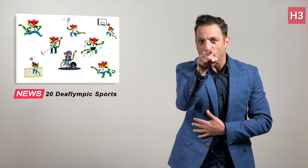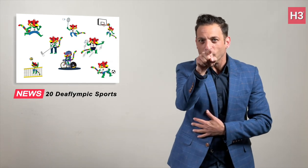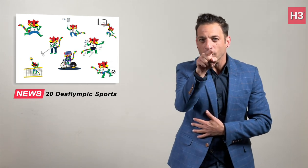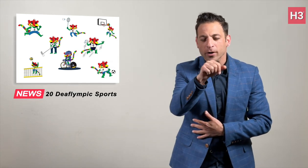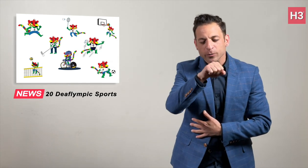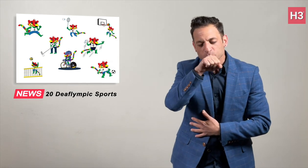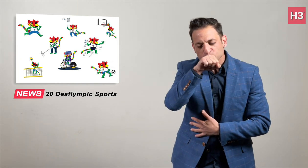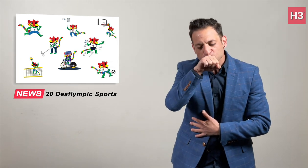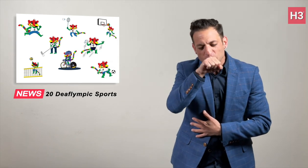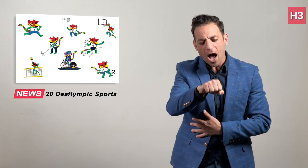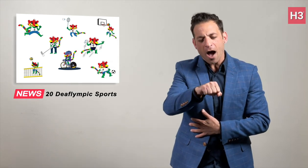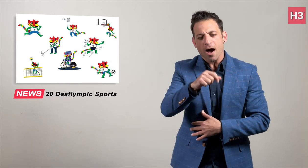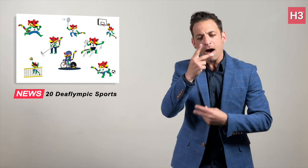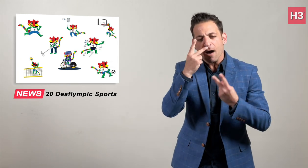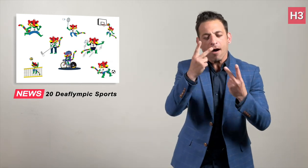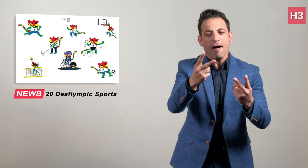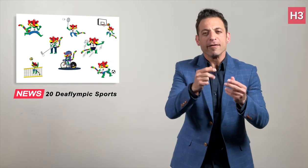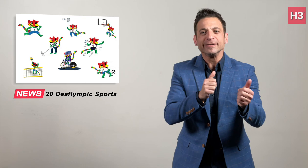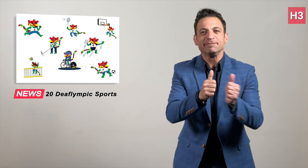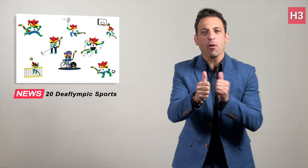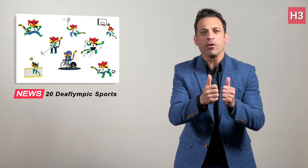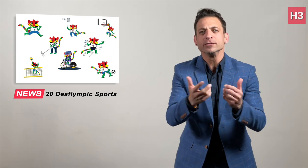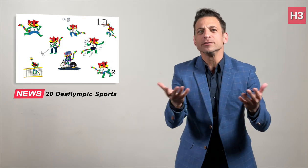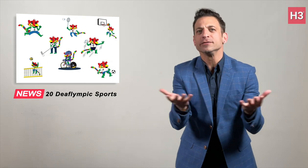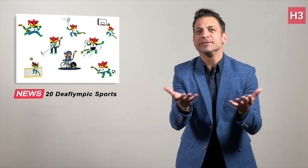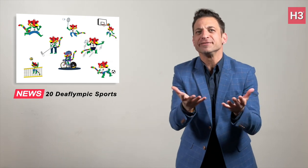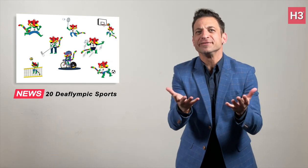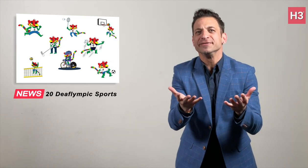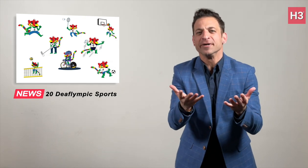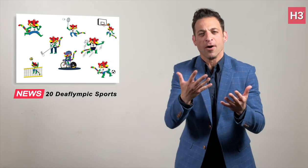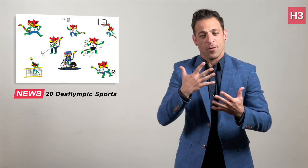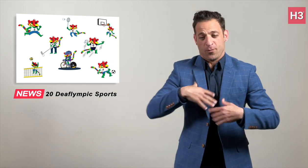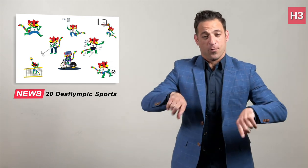what attracts you to watch the Deaflympic Sports